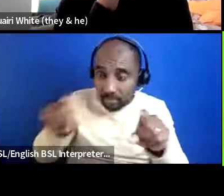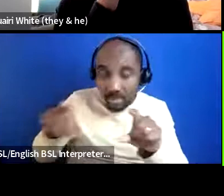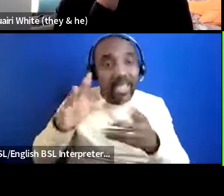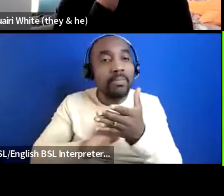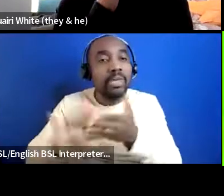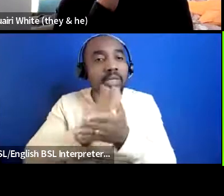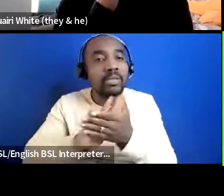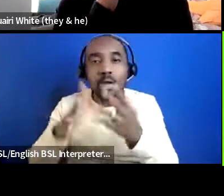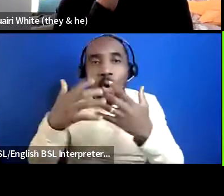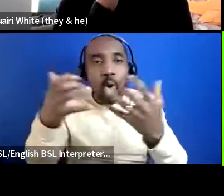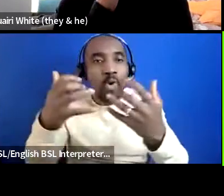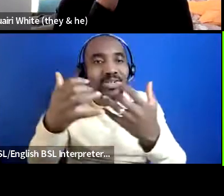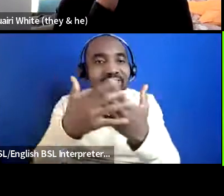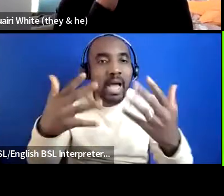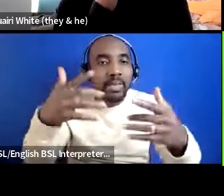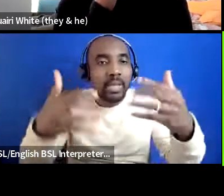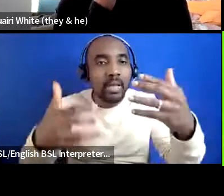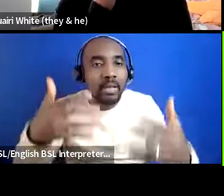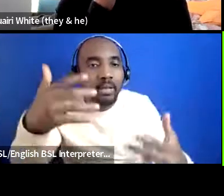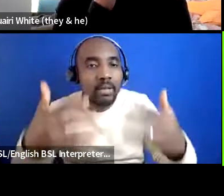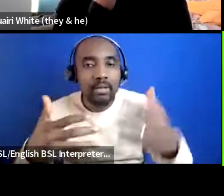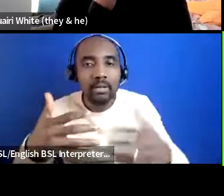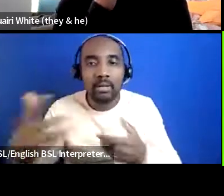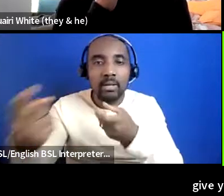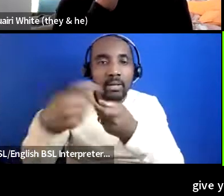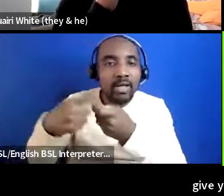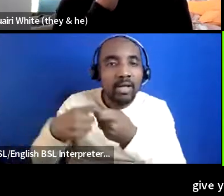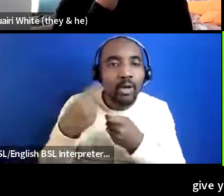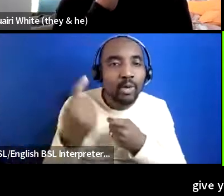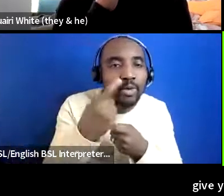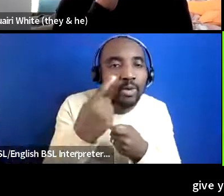they can tell you how many people came where they were where they were from and then even